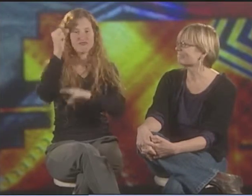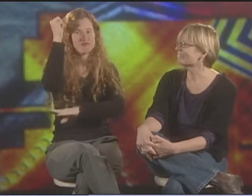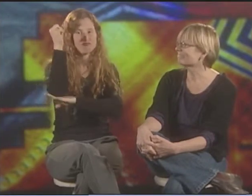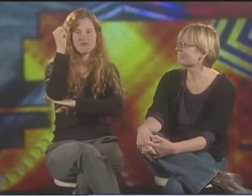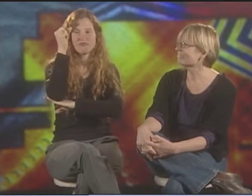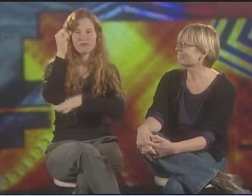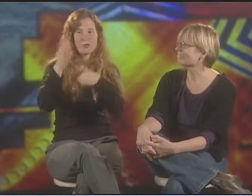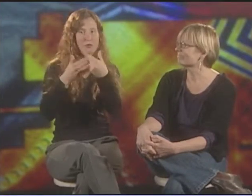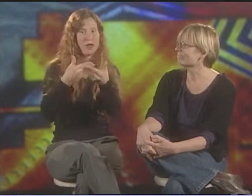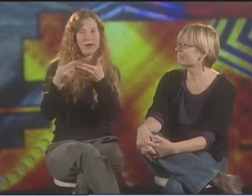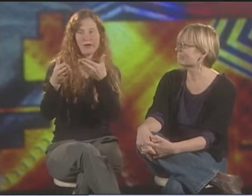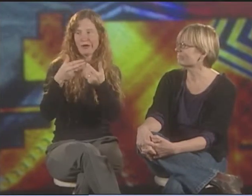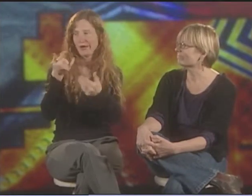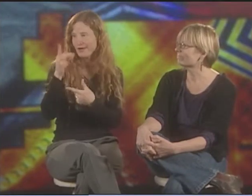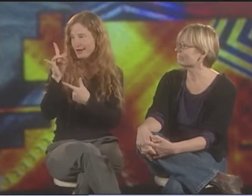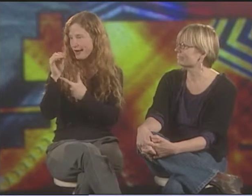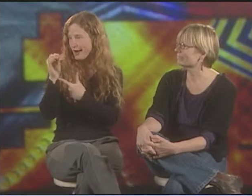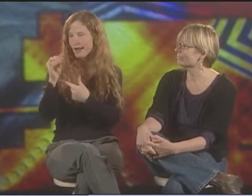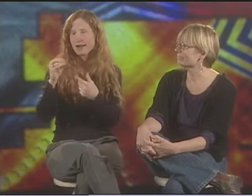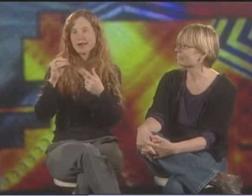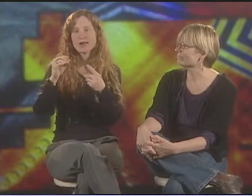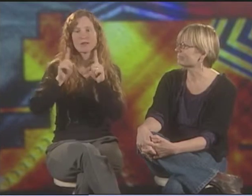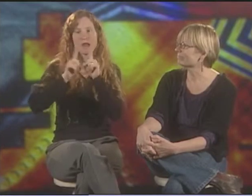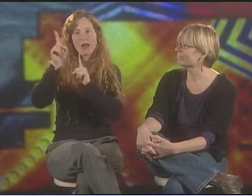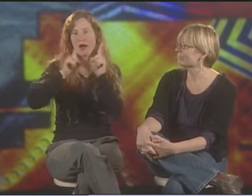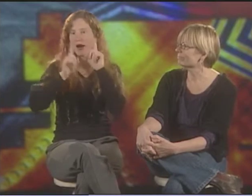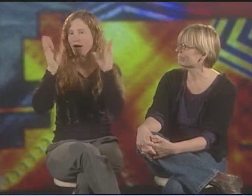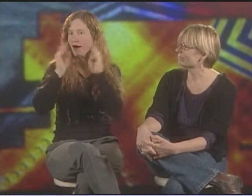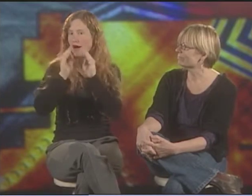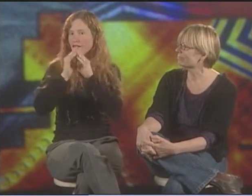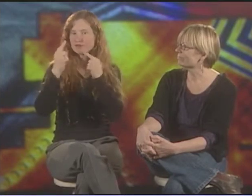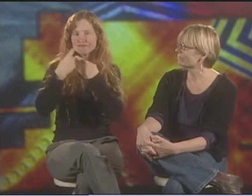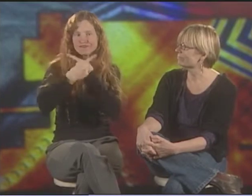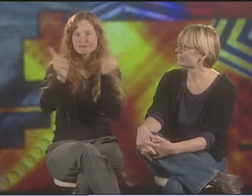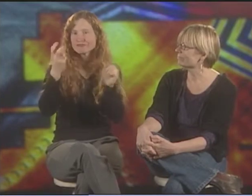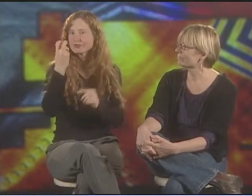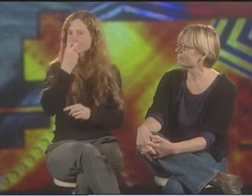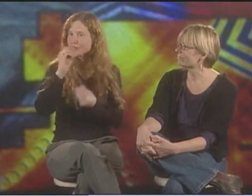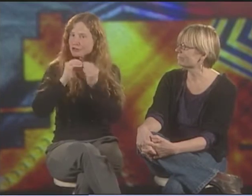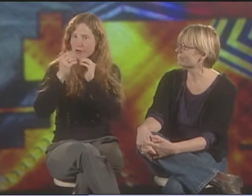TO SHOW THAT ASL WILL PREVAIL NO MATTER WHAT, THROUGH MILAN, THROUGH 1880, THROUGH SPEECH